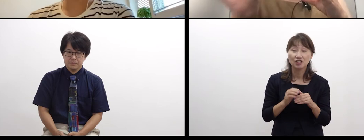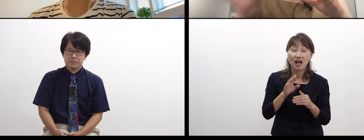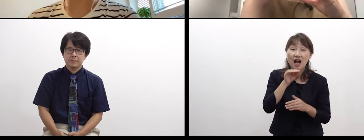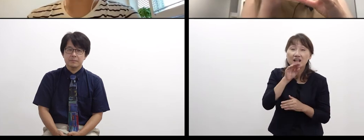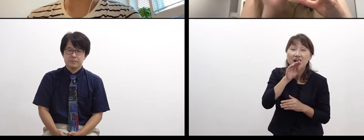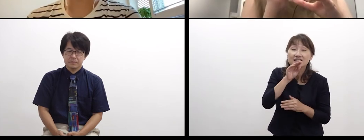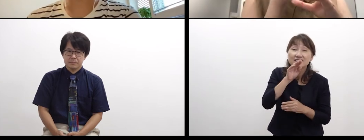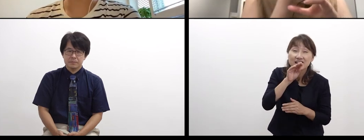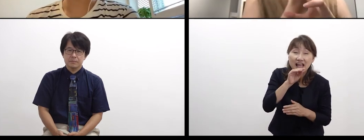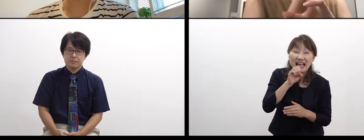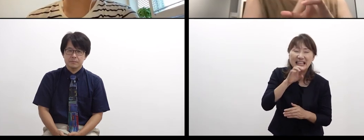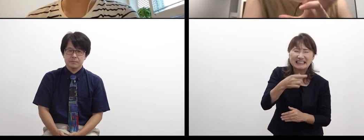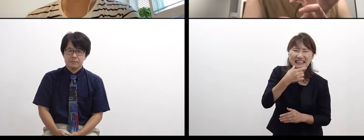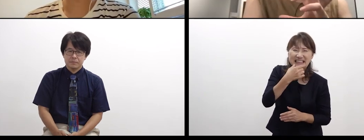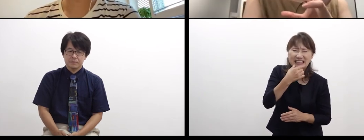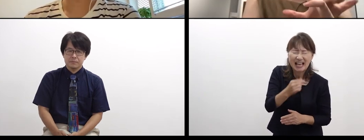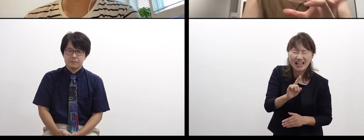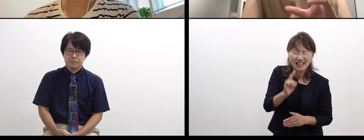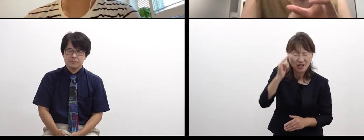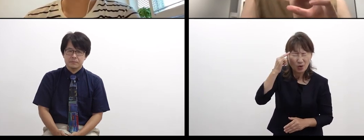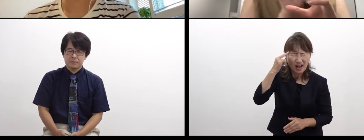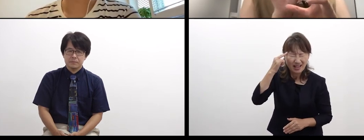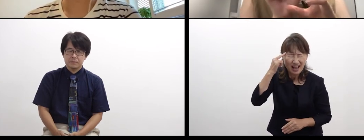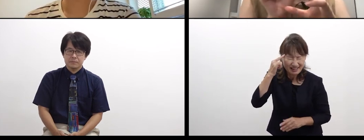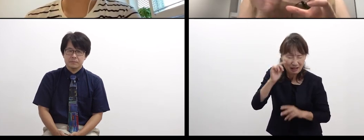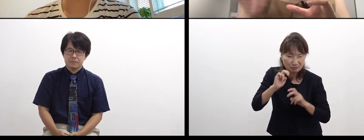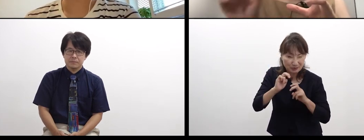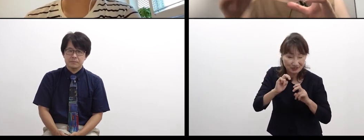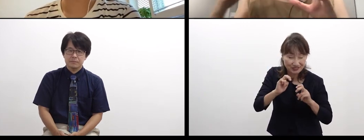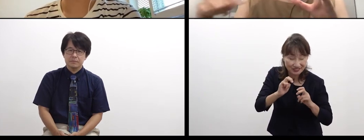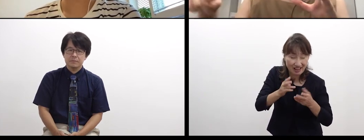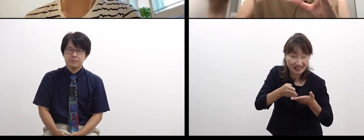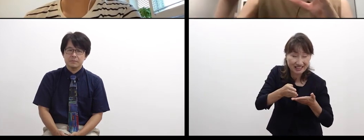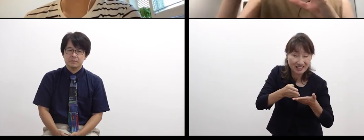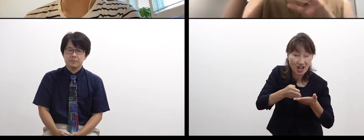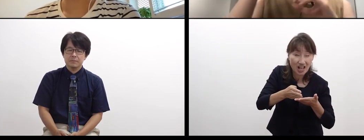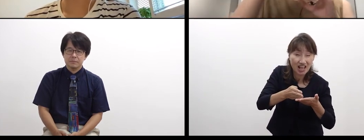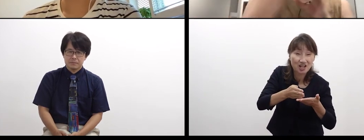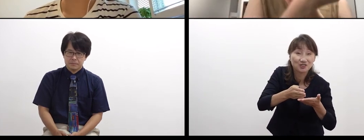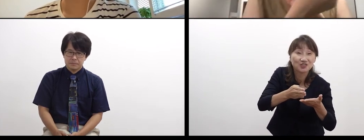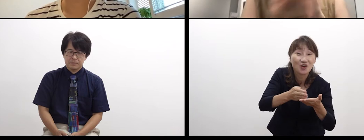to reach what I want to say, my talk gets long,